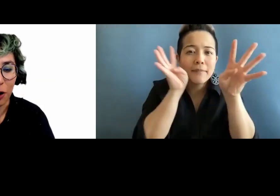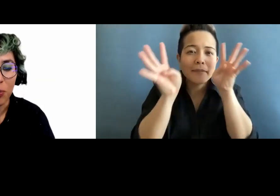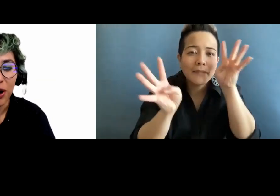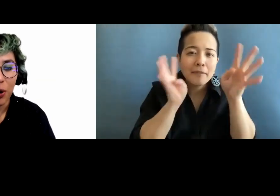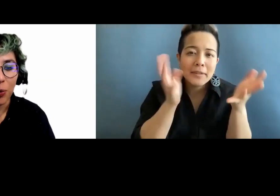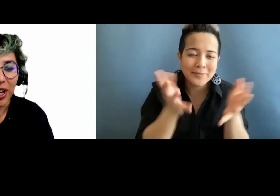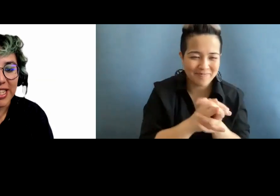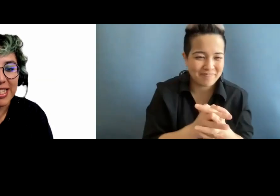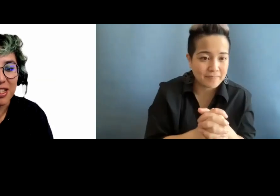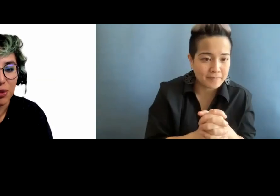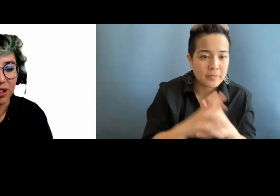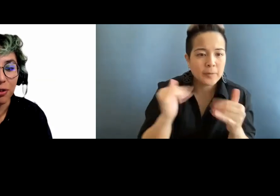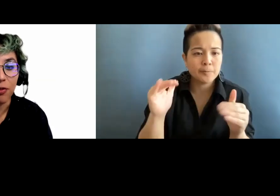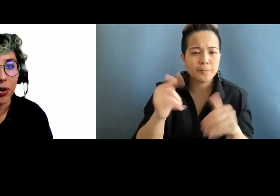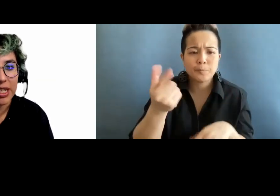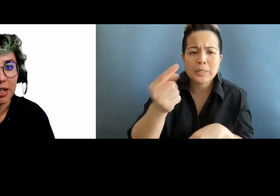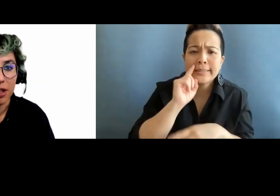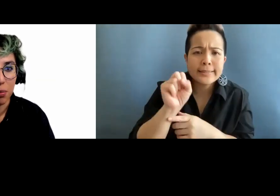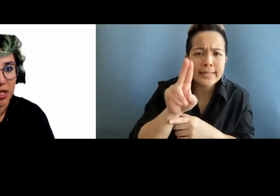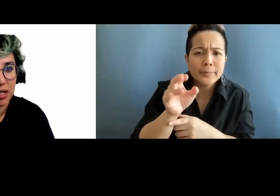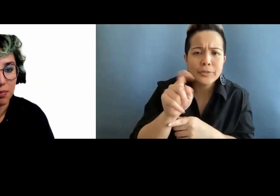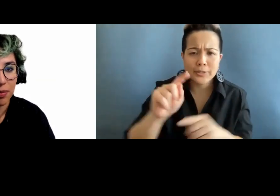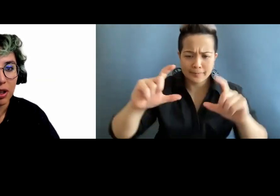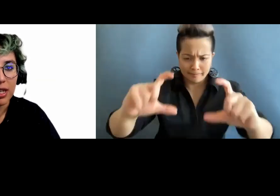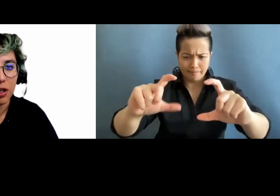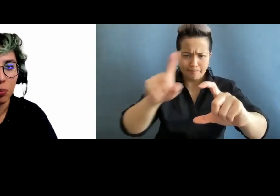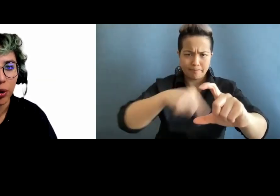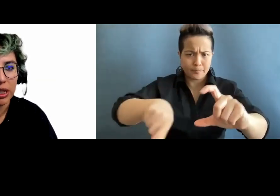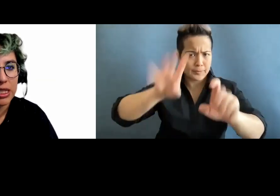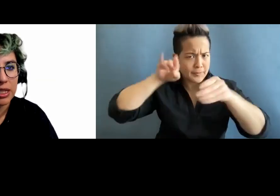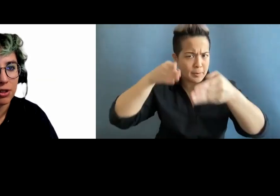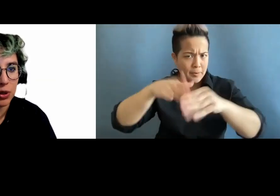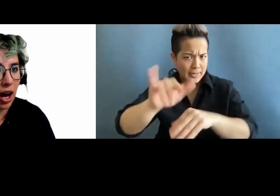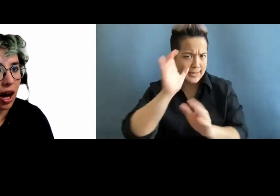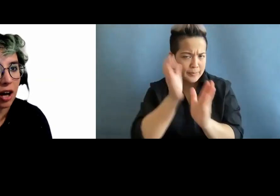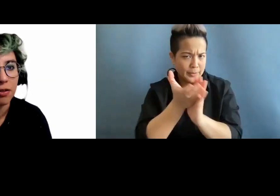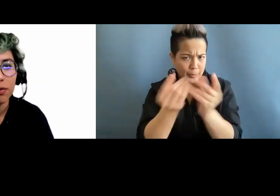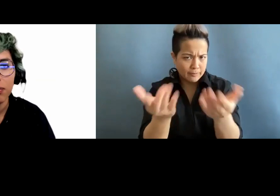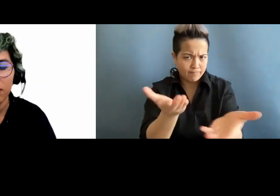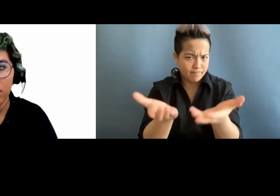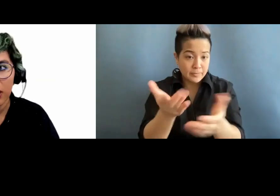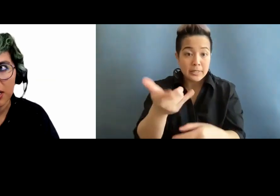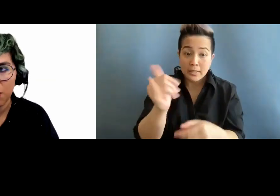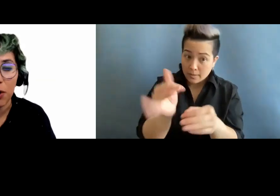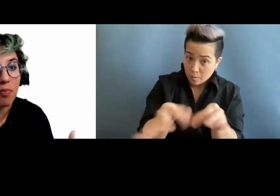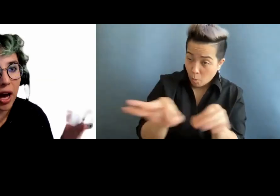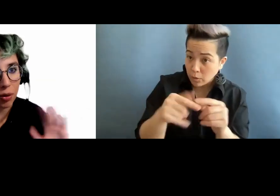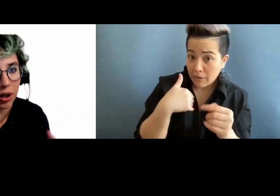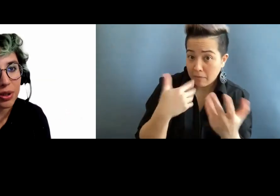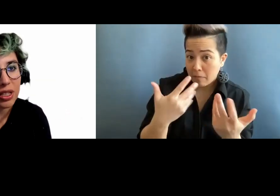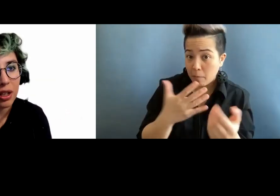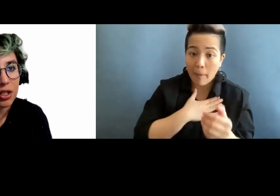Now, what is the subject or focus of the image? Is it important to have, let's say, my background